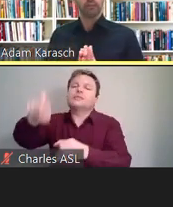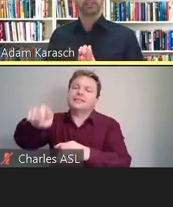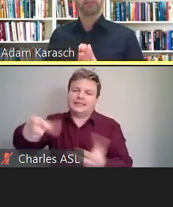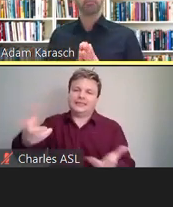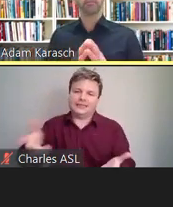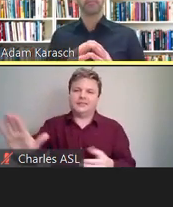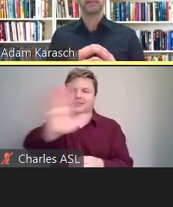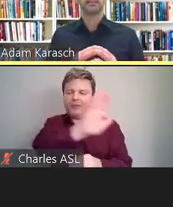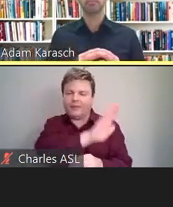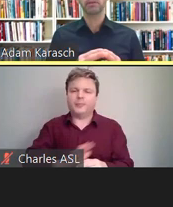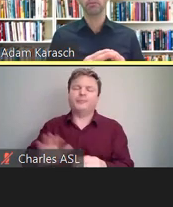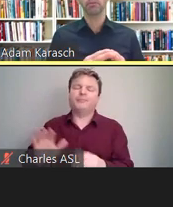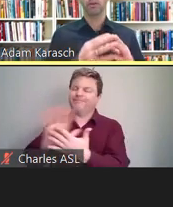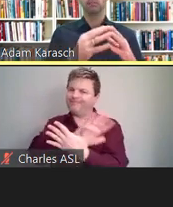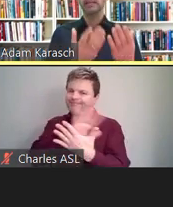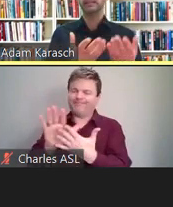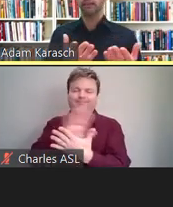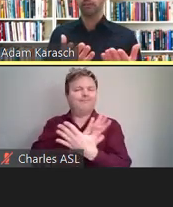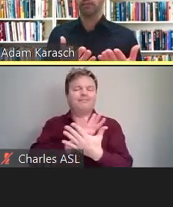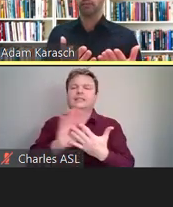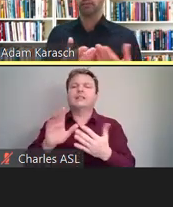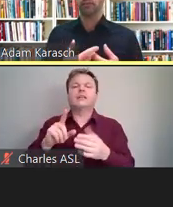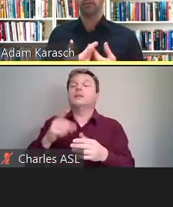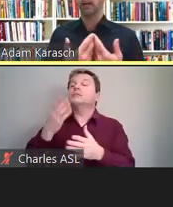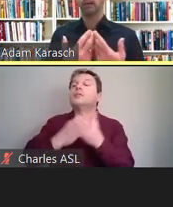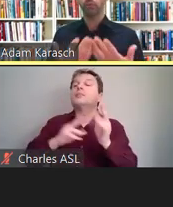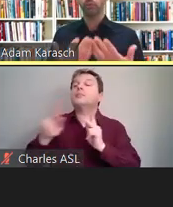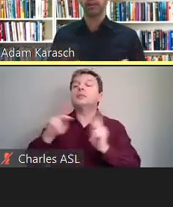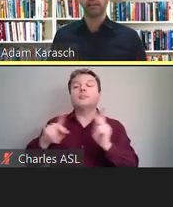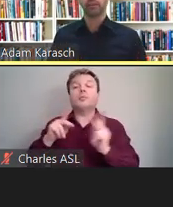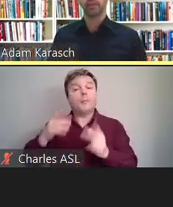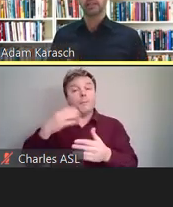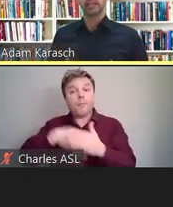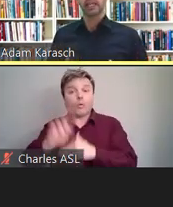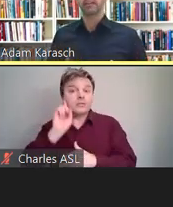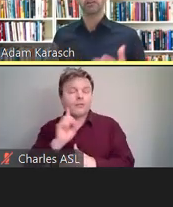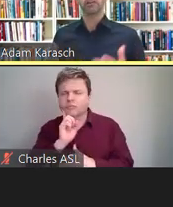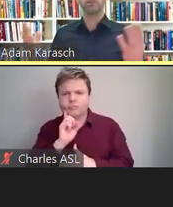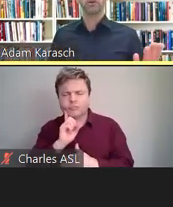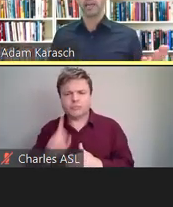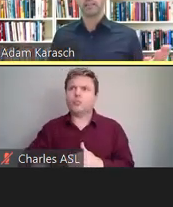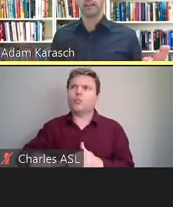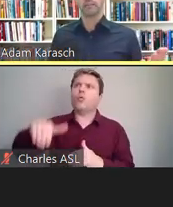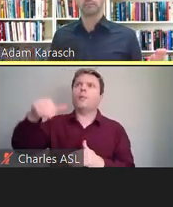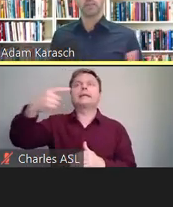For example, some people are late-deafened. They're not born deaf, and they don't know ASL.